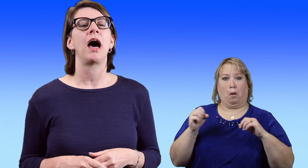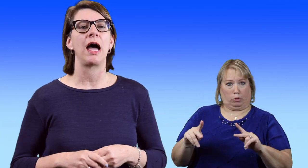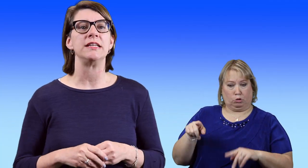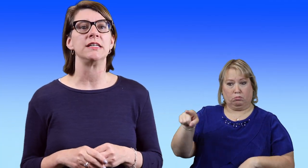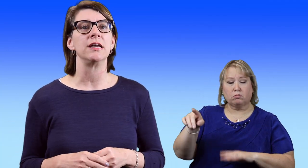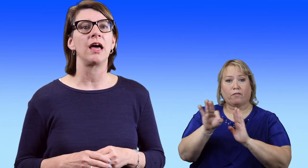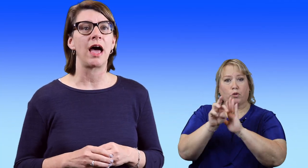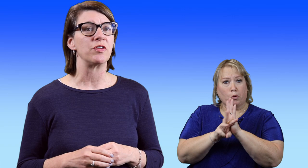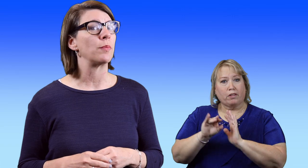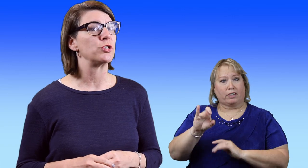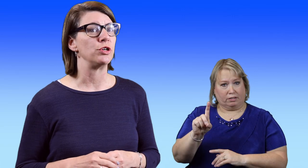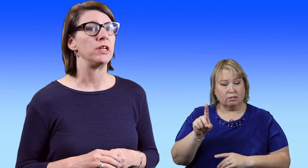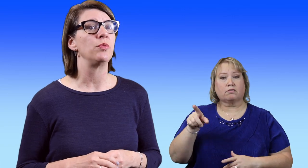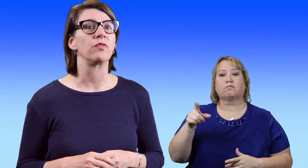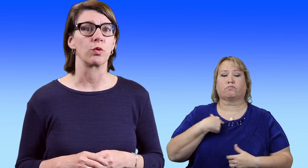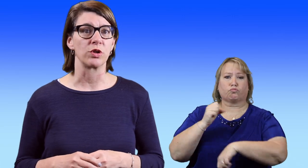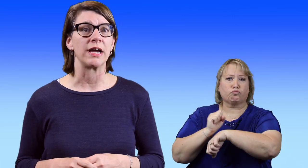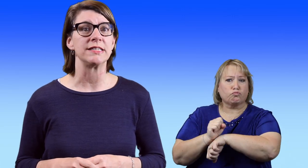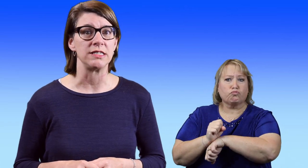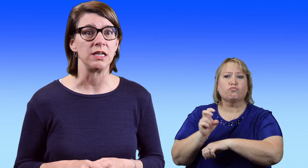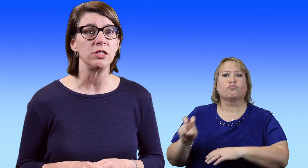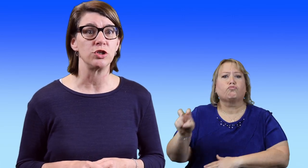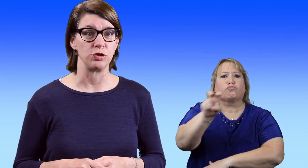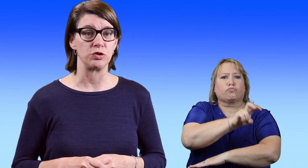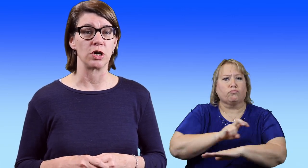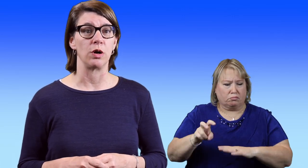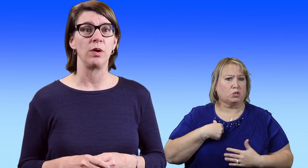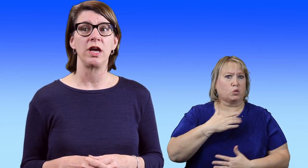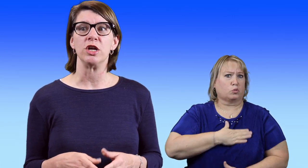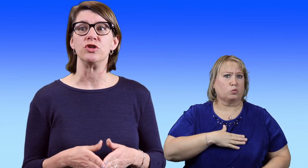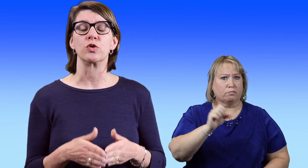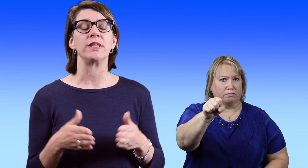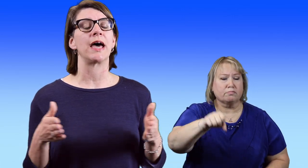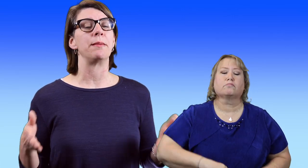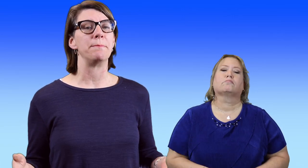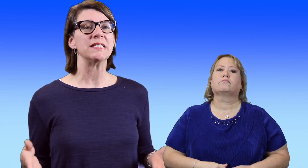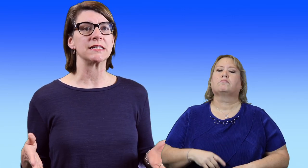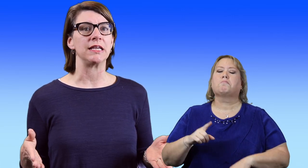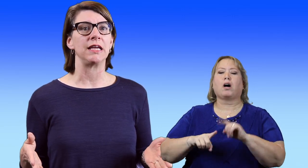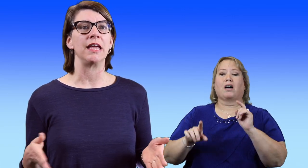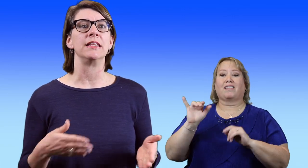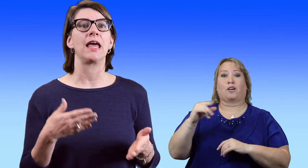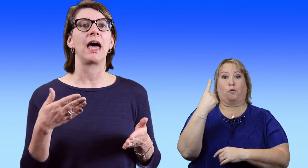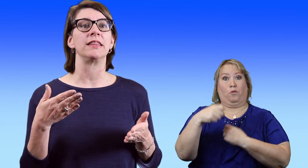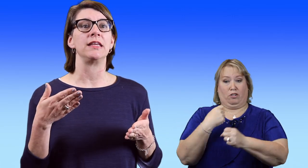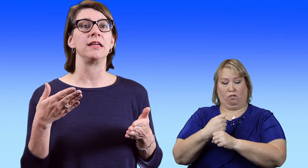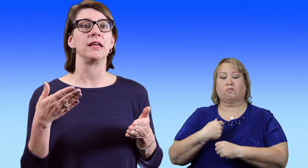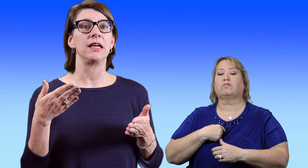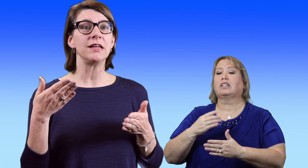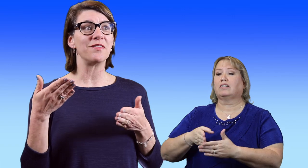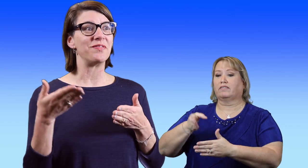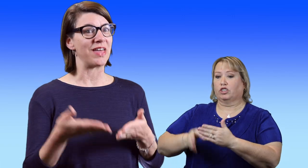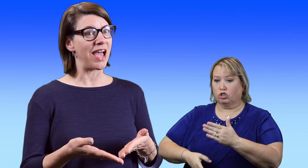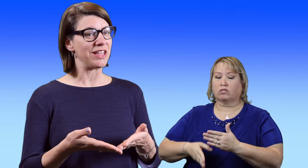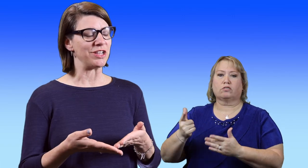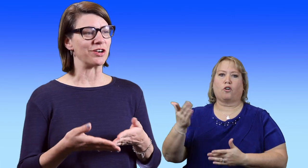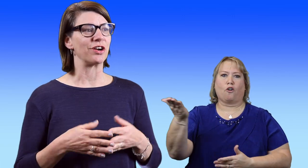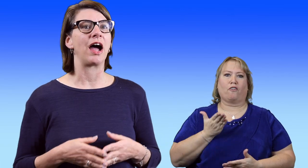I did have an opportunity with Fort Worth ISD to do so. Enjoyed that immensely and then at the end of that year,